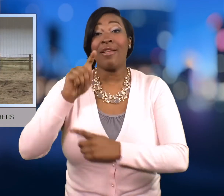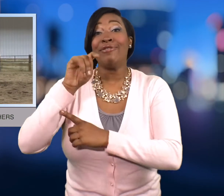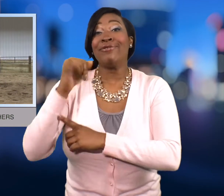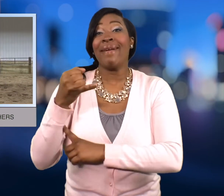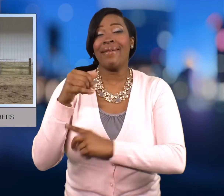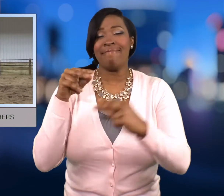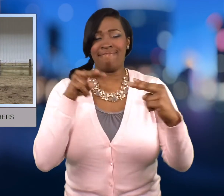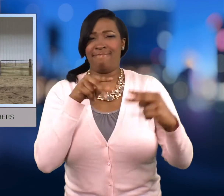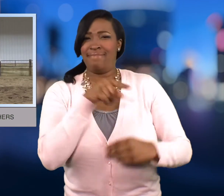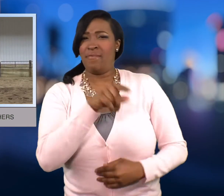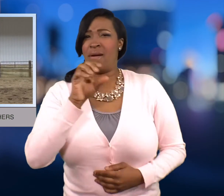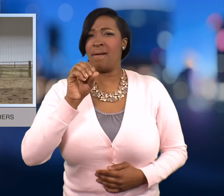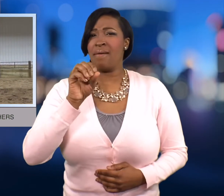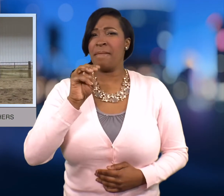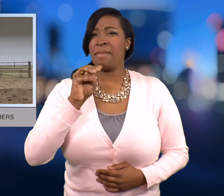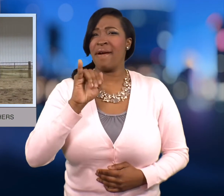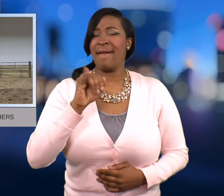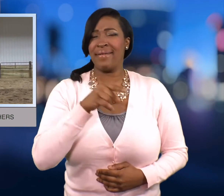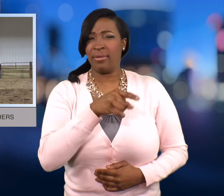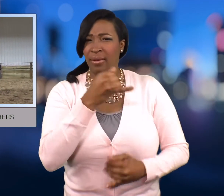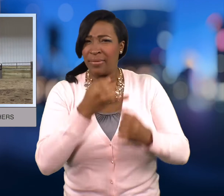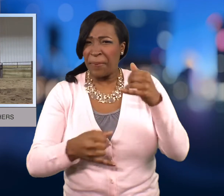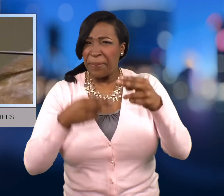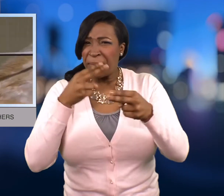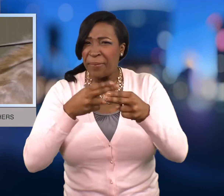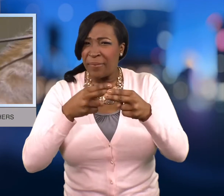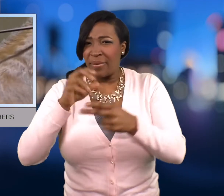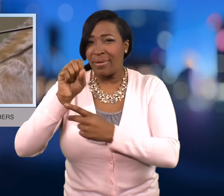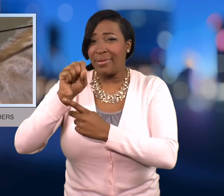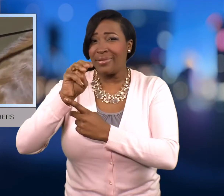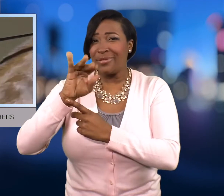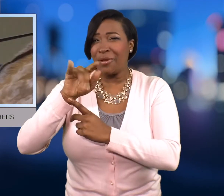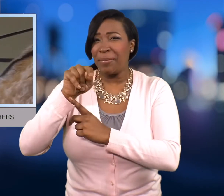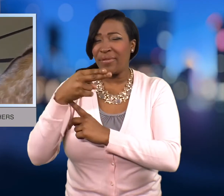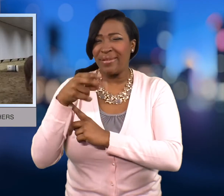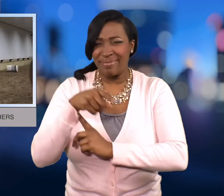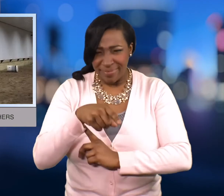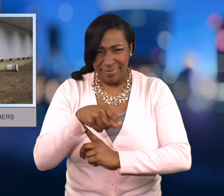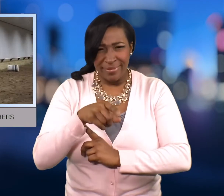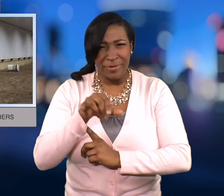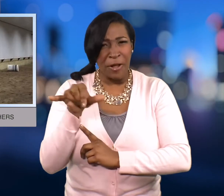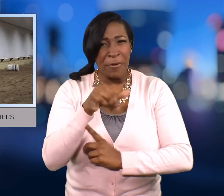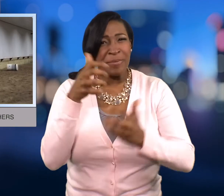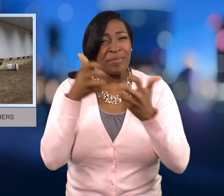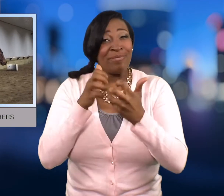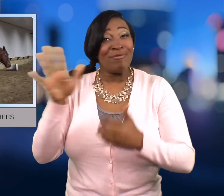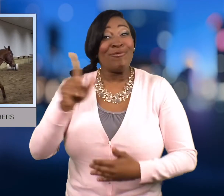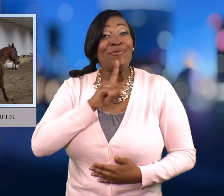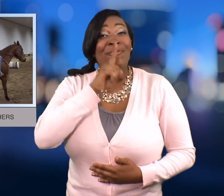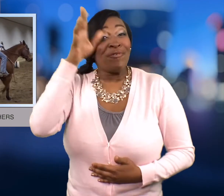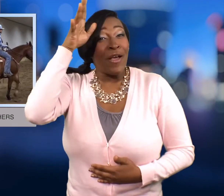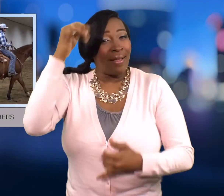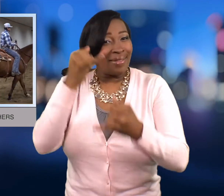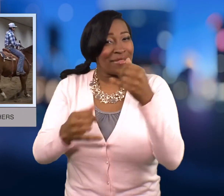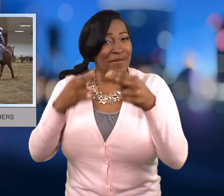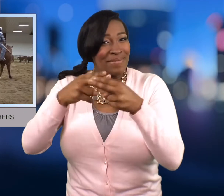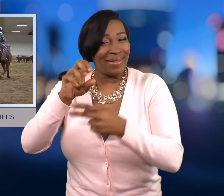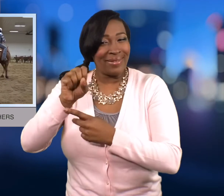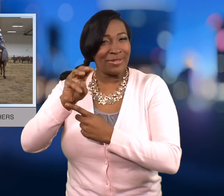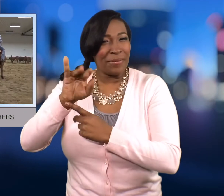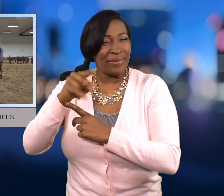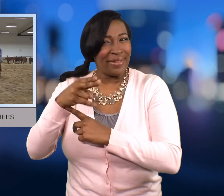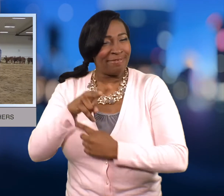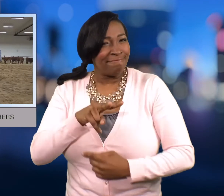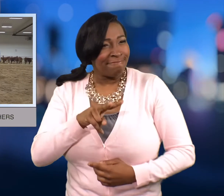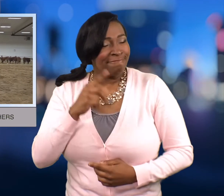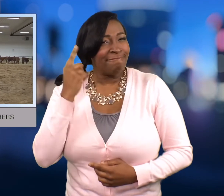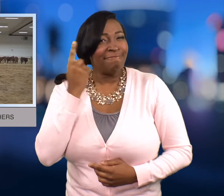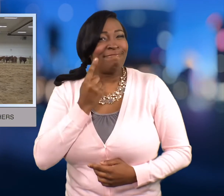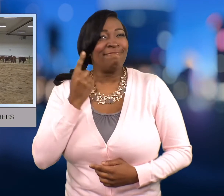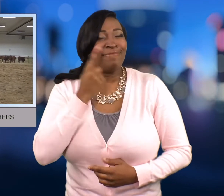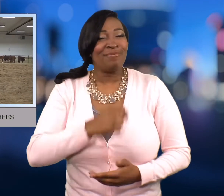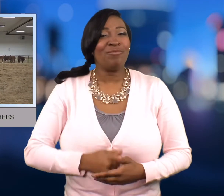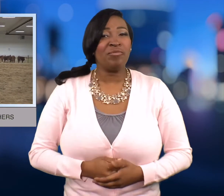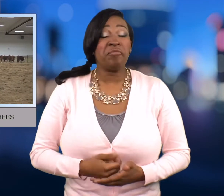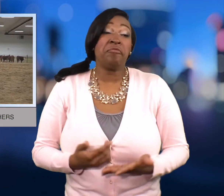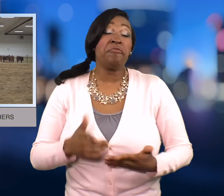Then TJ learned that Omi's last name was Smith, which was his biological father's last name.